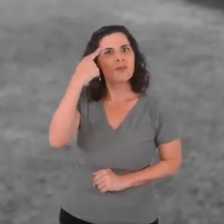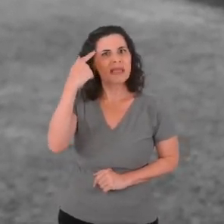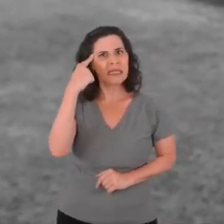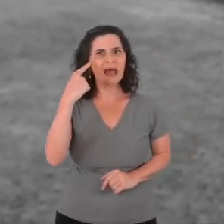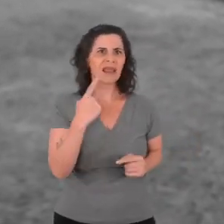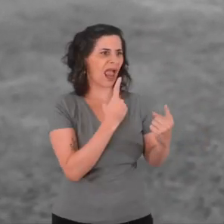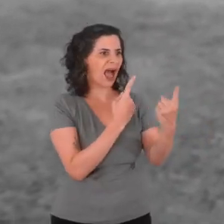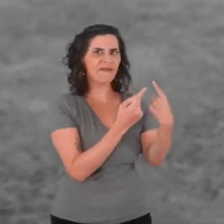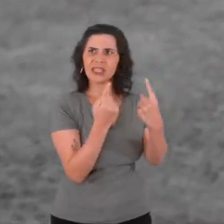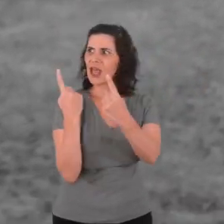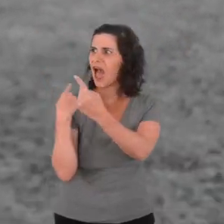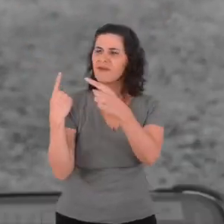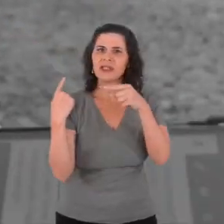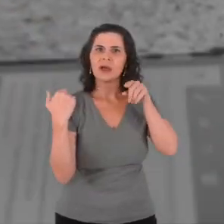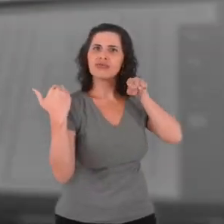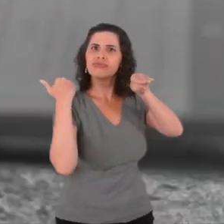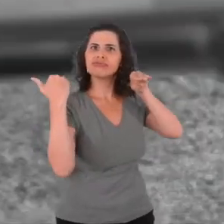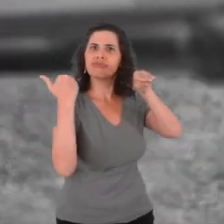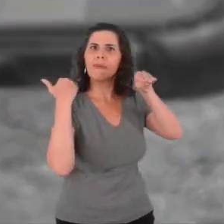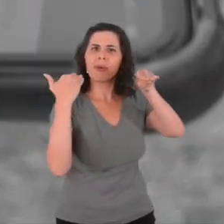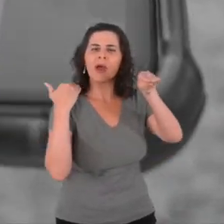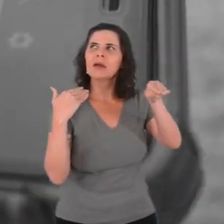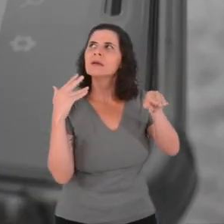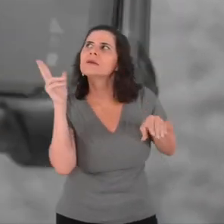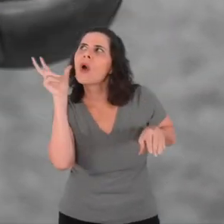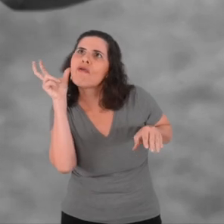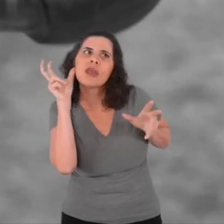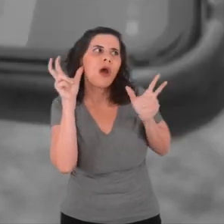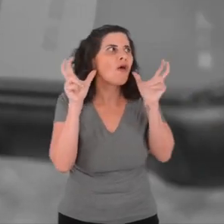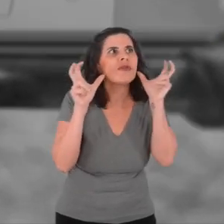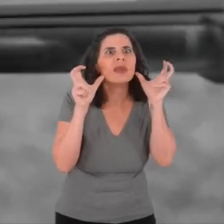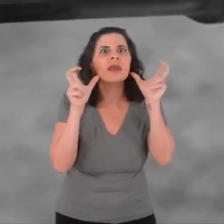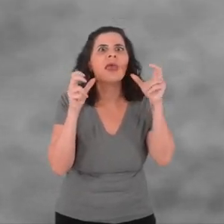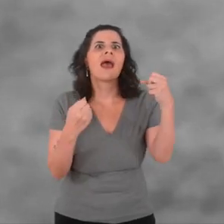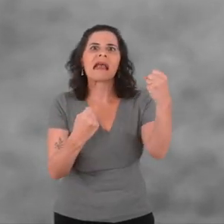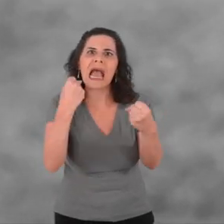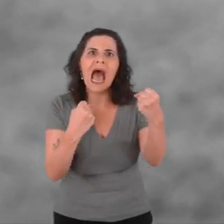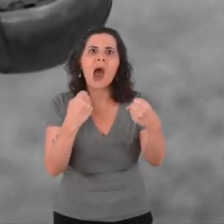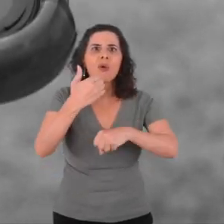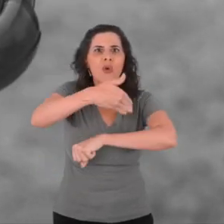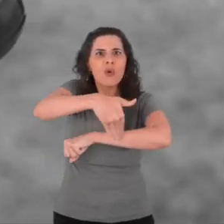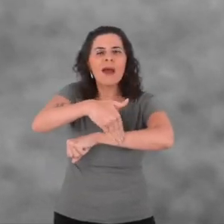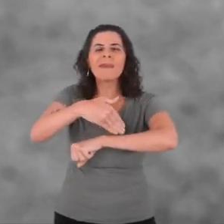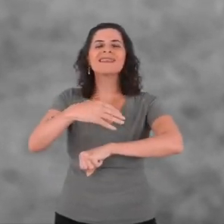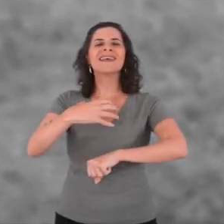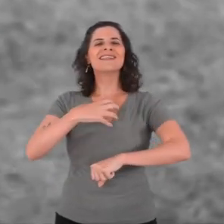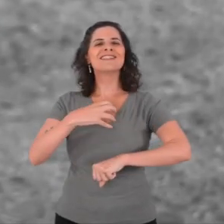We hear the noise of cars, the street... but at the same time feeling the grass under my feet.